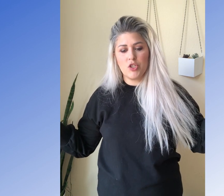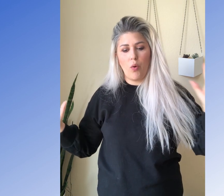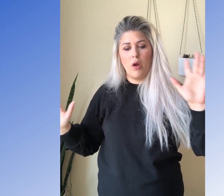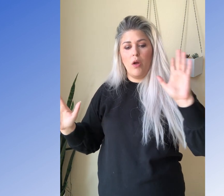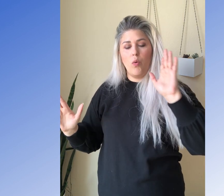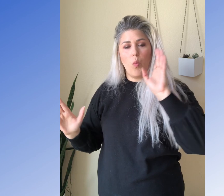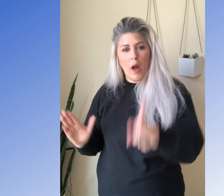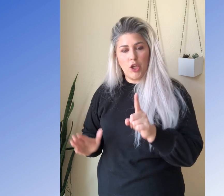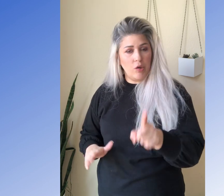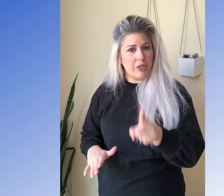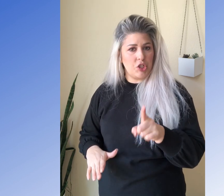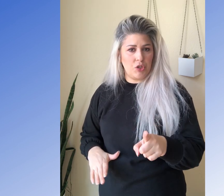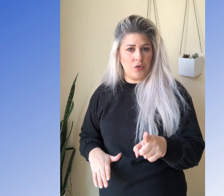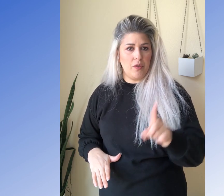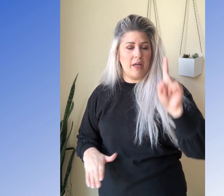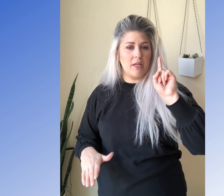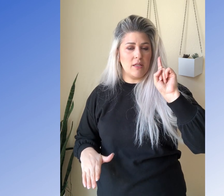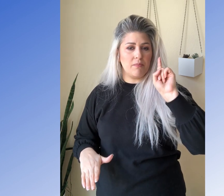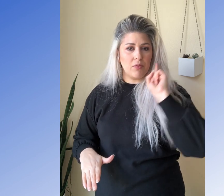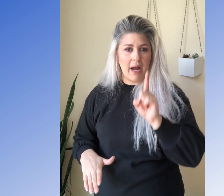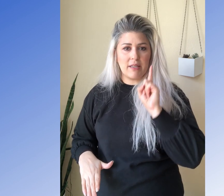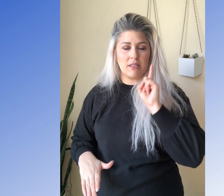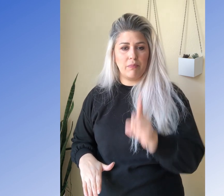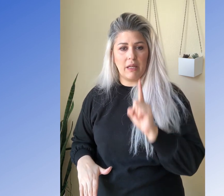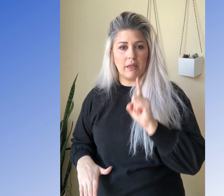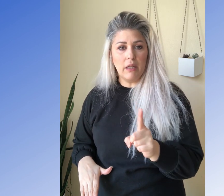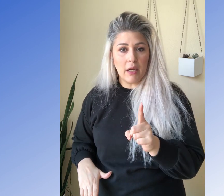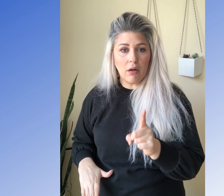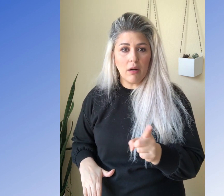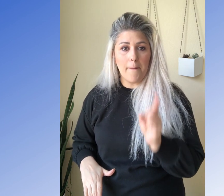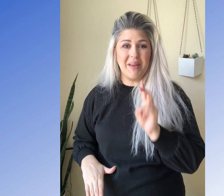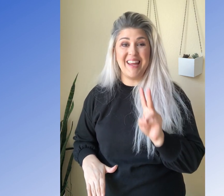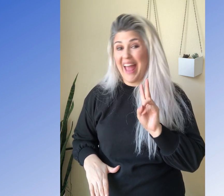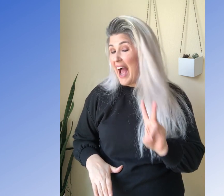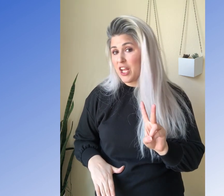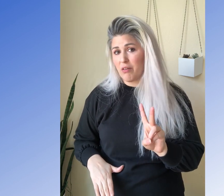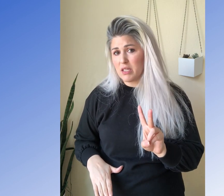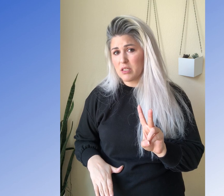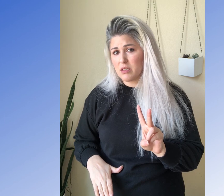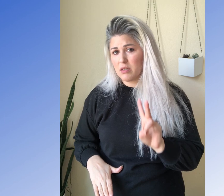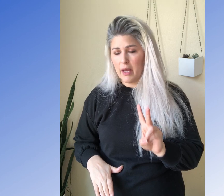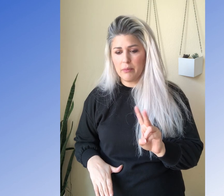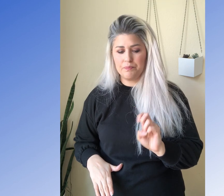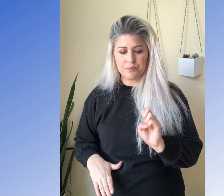so what you need to do is practice being clear, being accurate. Okay.